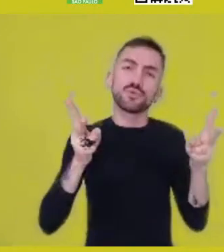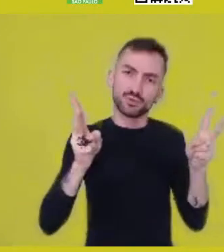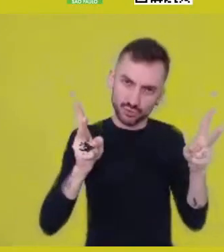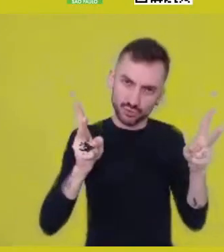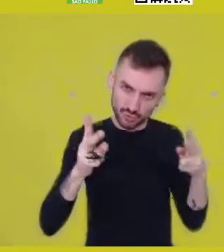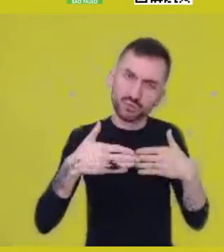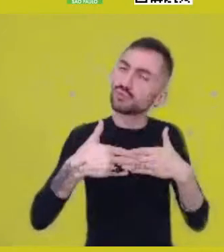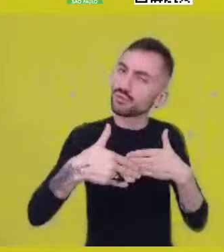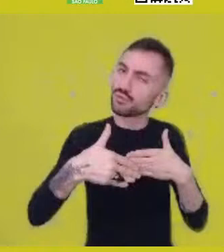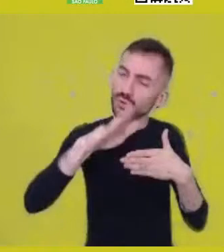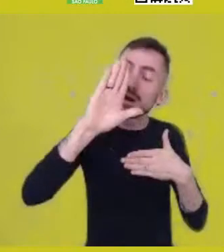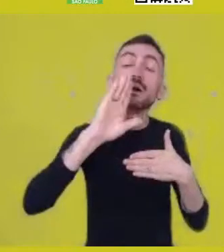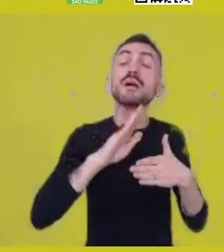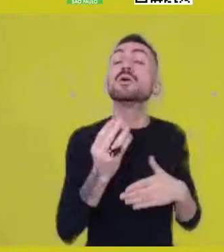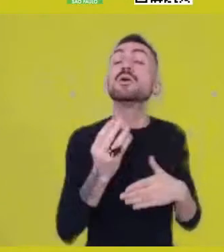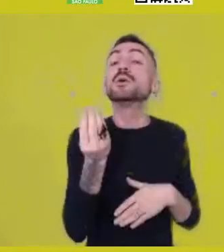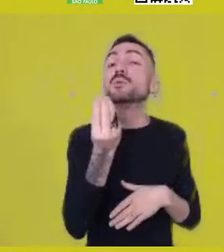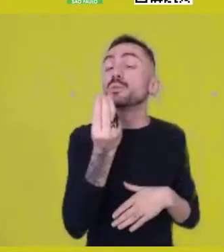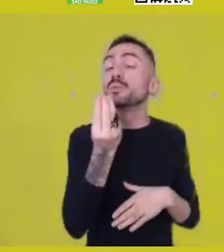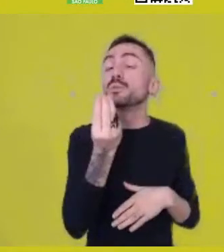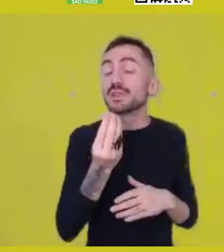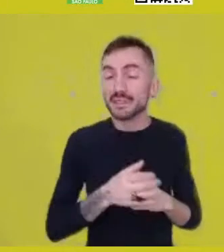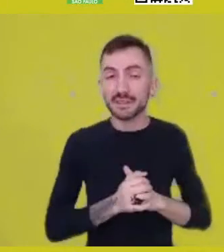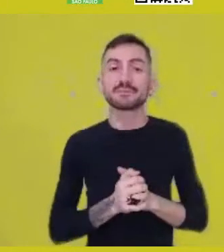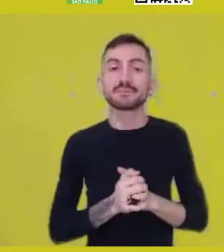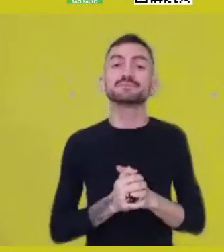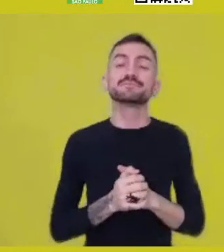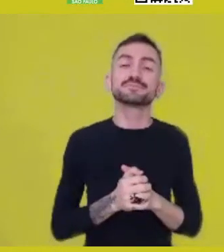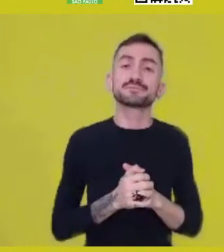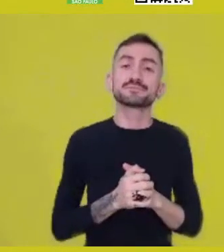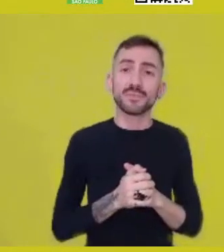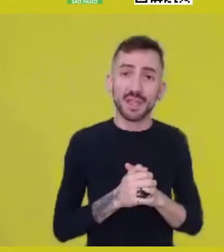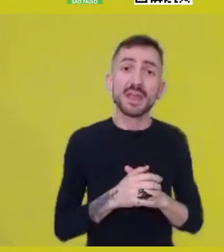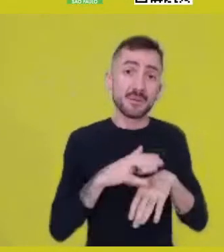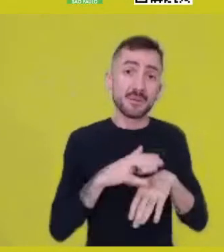because it’s the encounter of a Belgian missionary